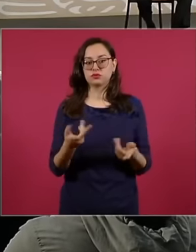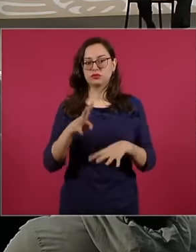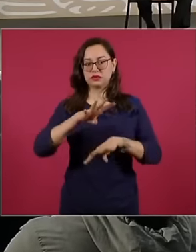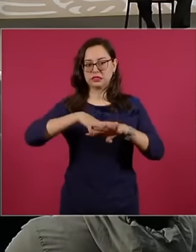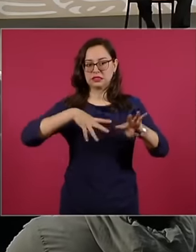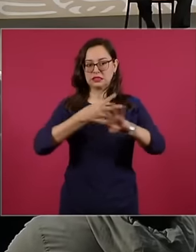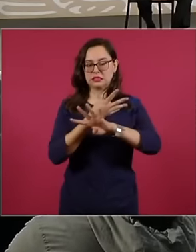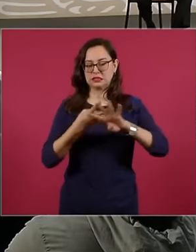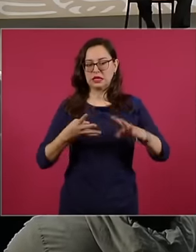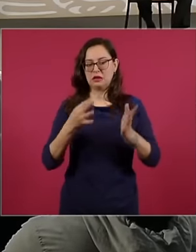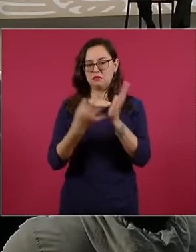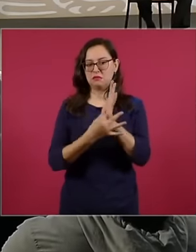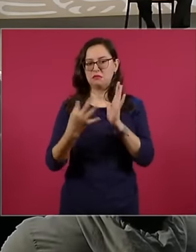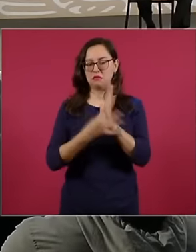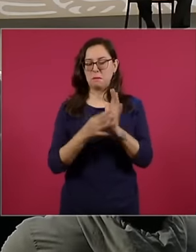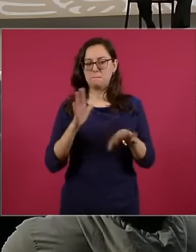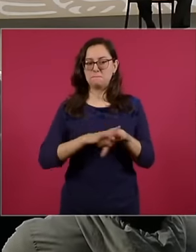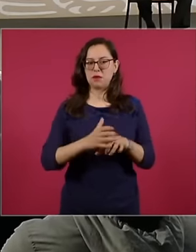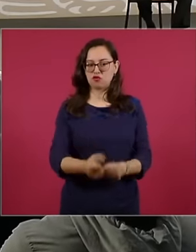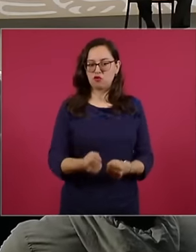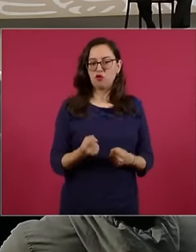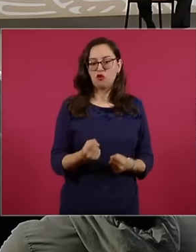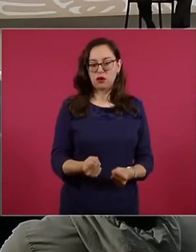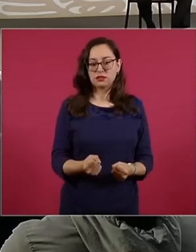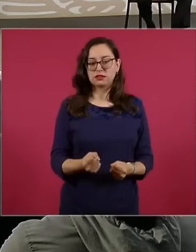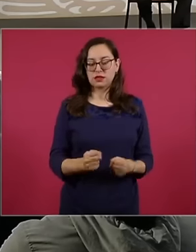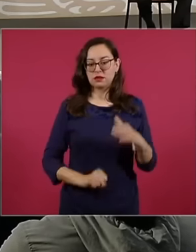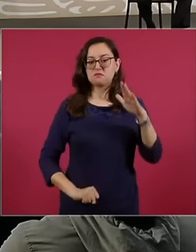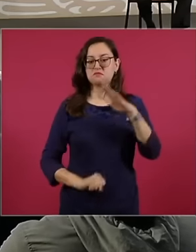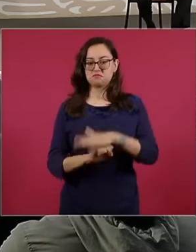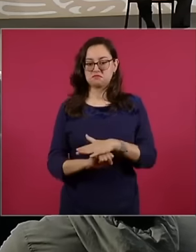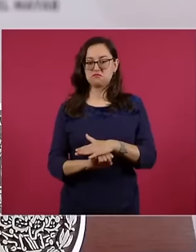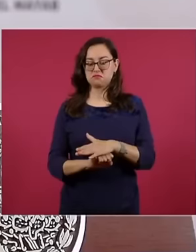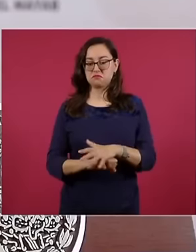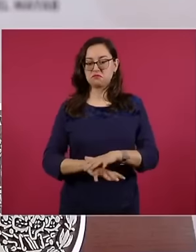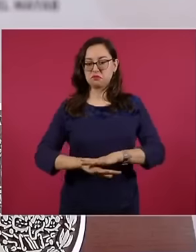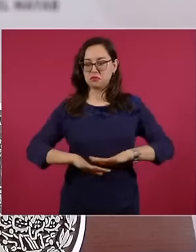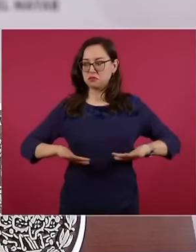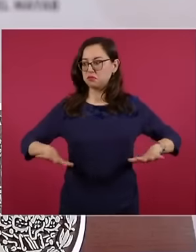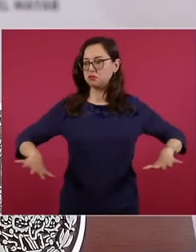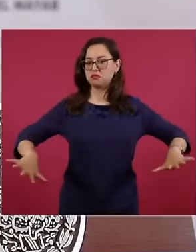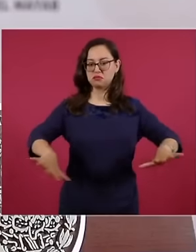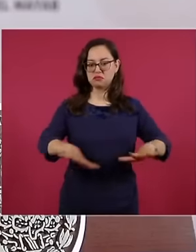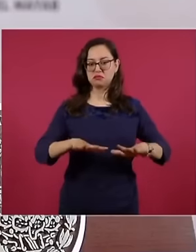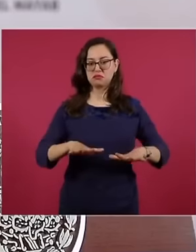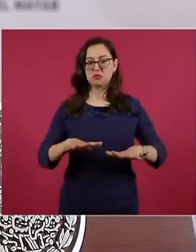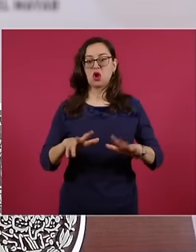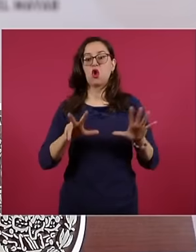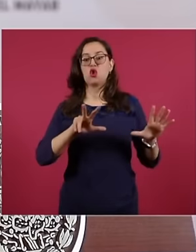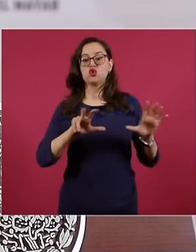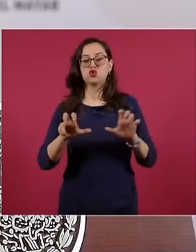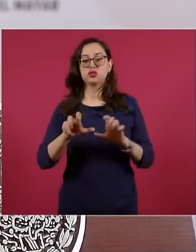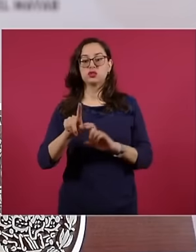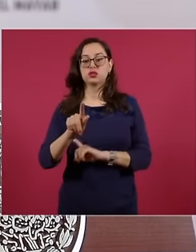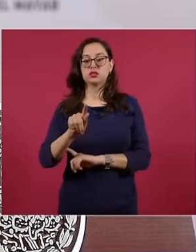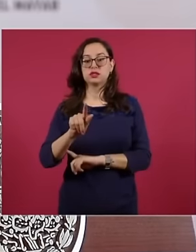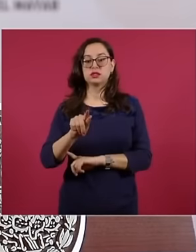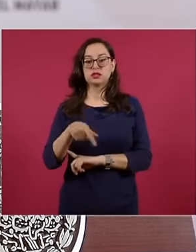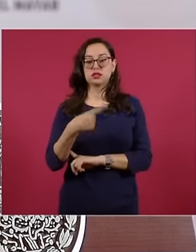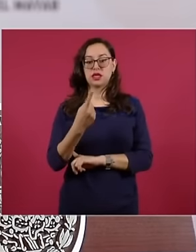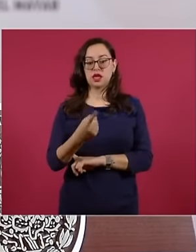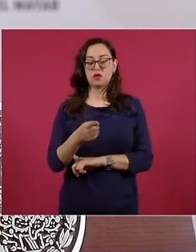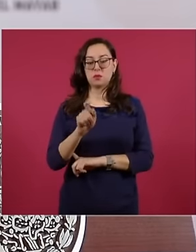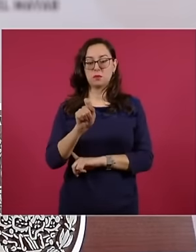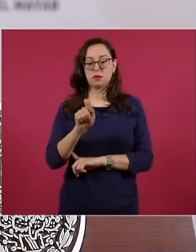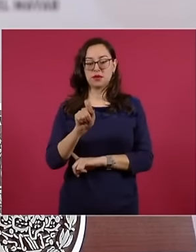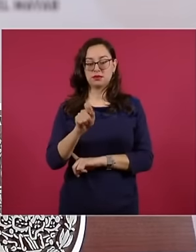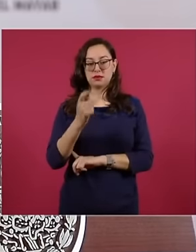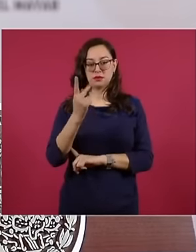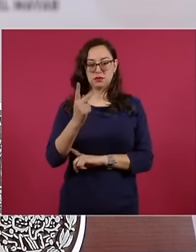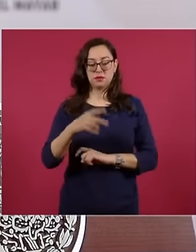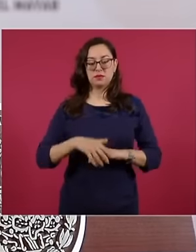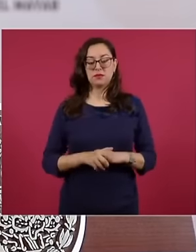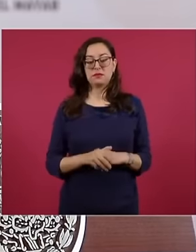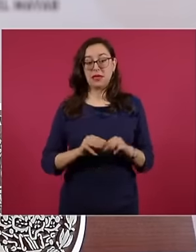more resistance and Greater Greater eh Compatibility to the terrain with 8715 120 m cu 91 bridge structures were rehabilitated